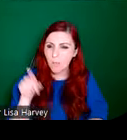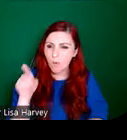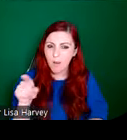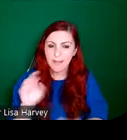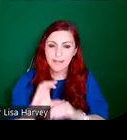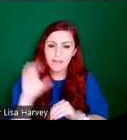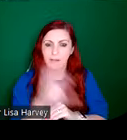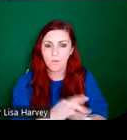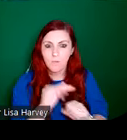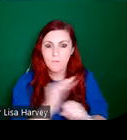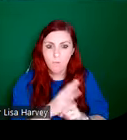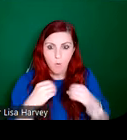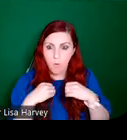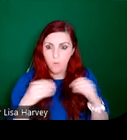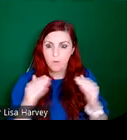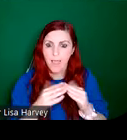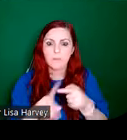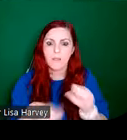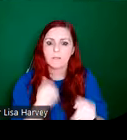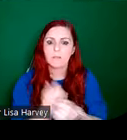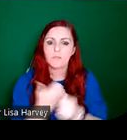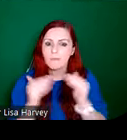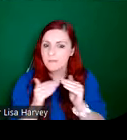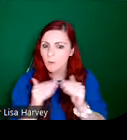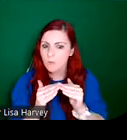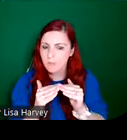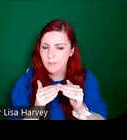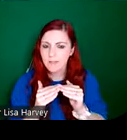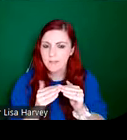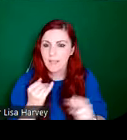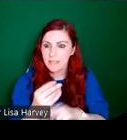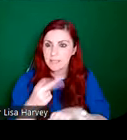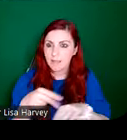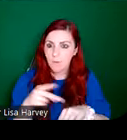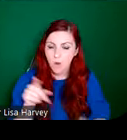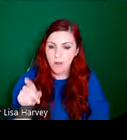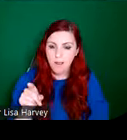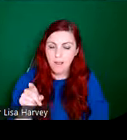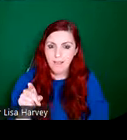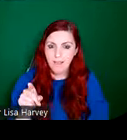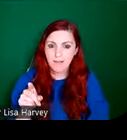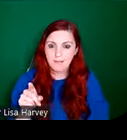own house and for his son's house in Singapore. And this design is for the